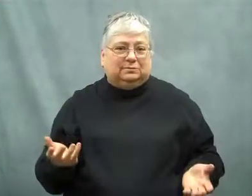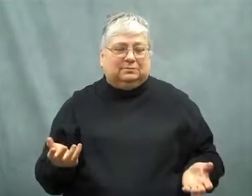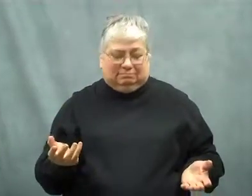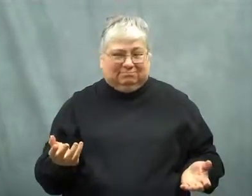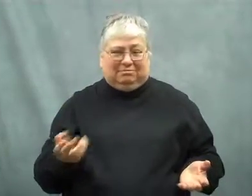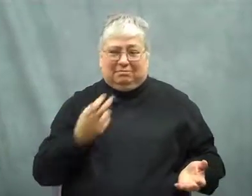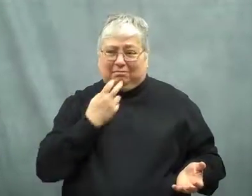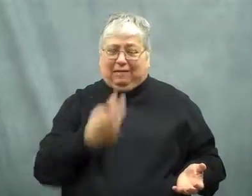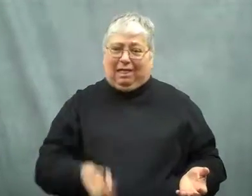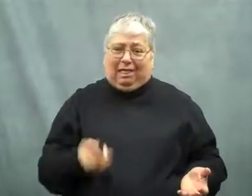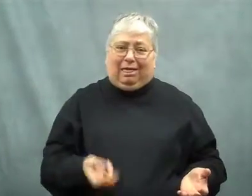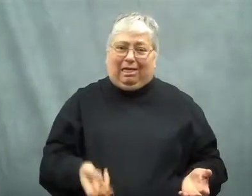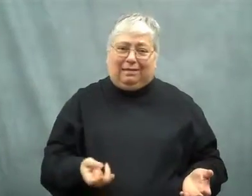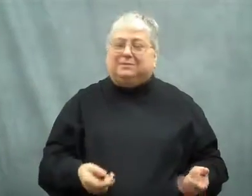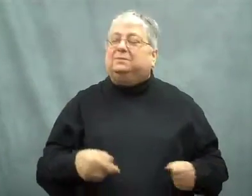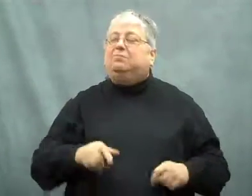That's amazing!